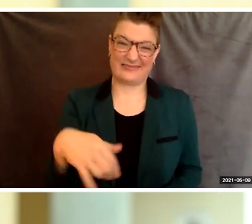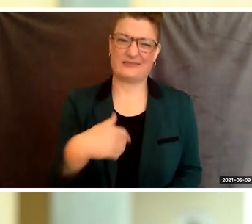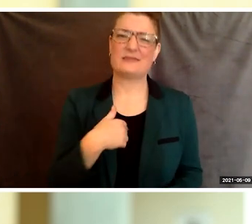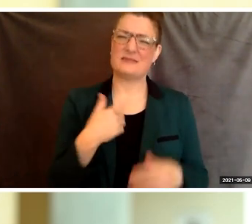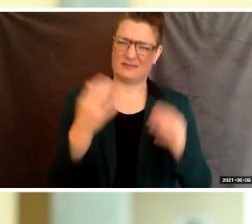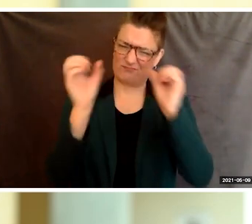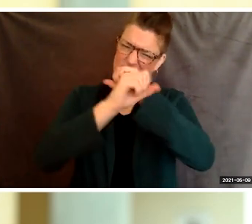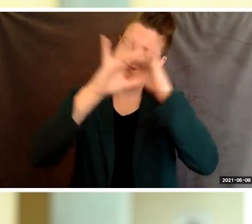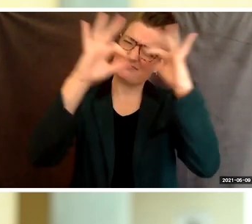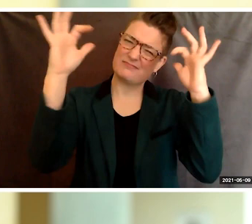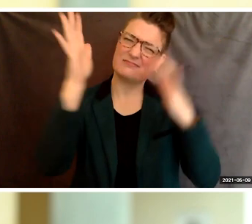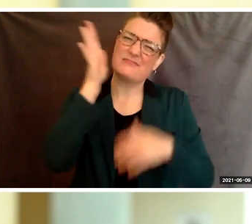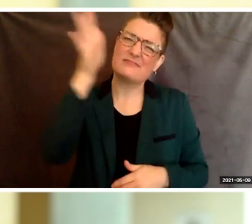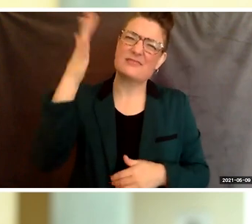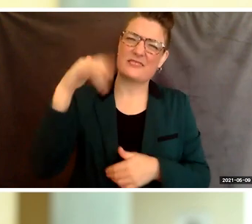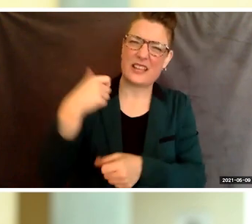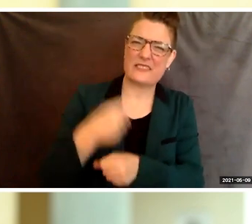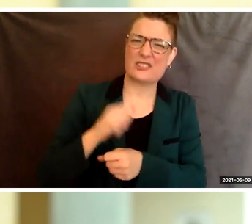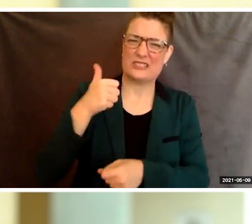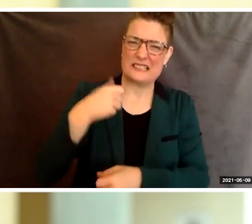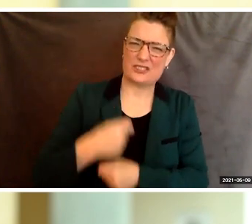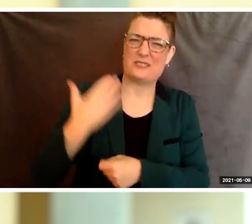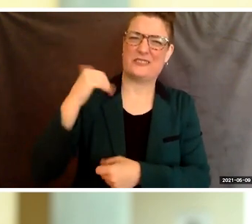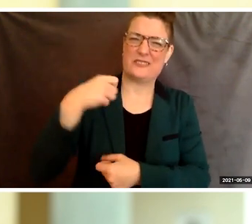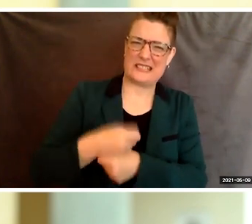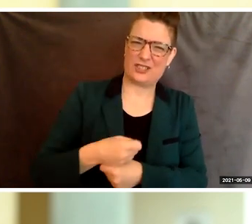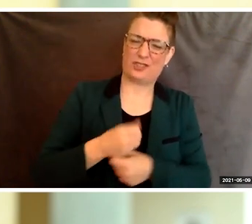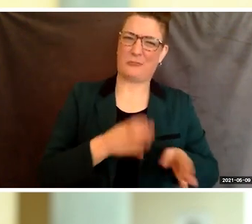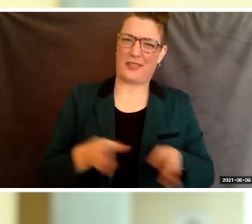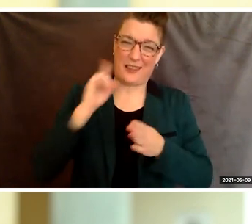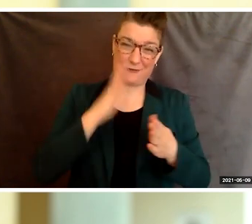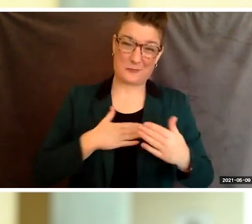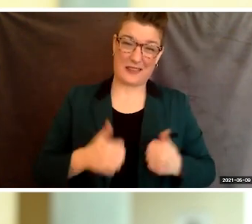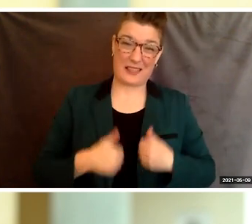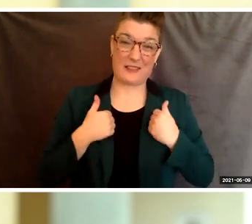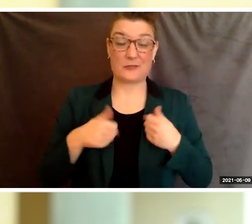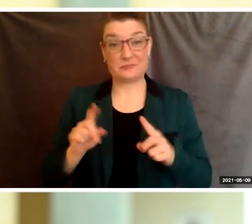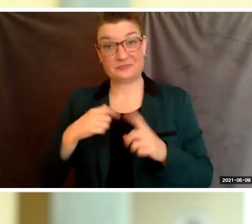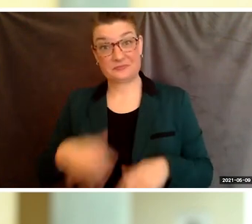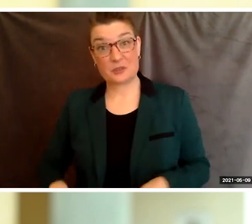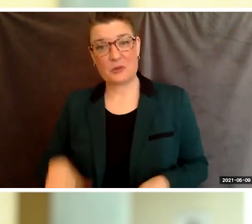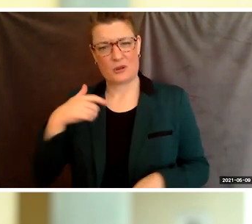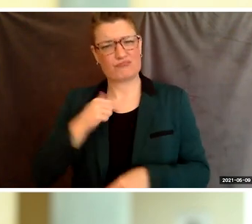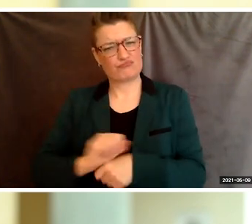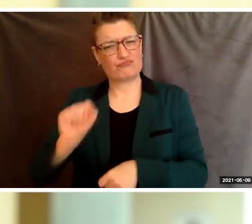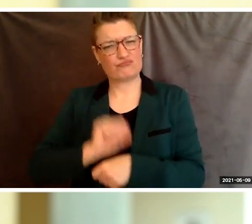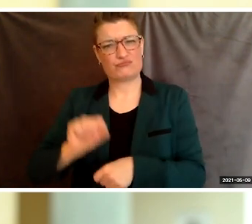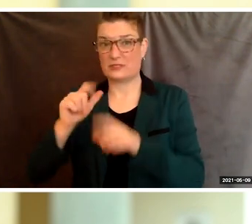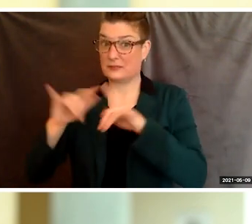10, and 15 year life plan. Growing up, I worked a variety of jobs alongside my parents.